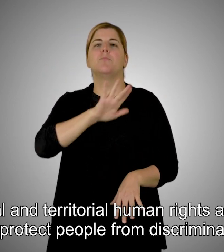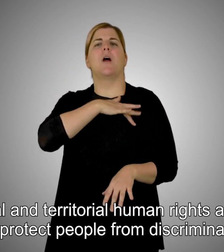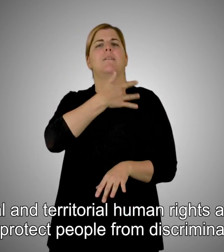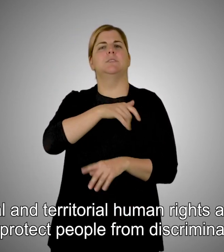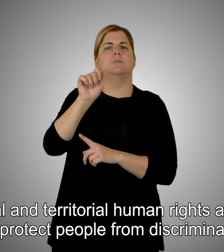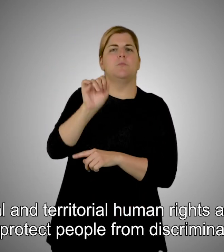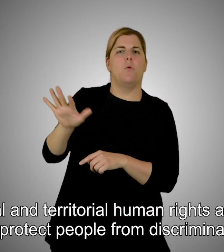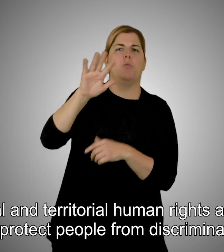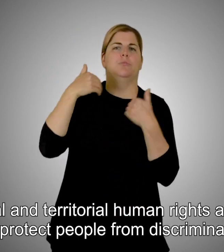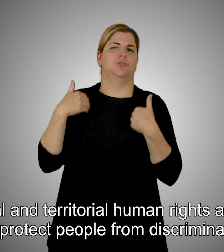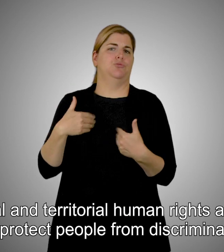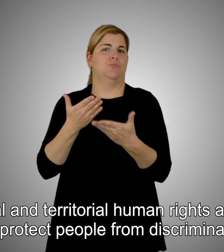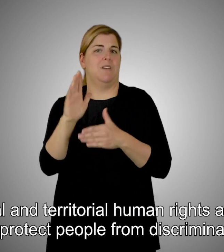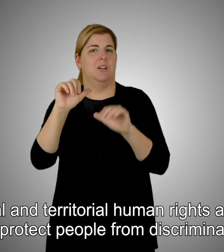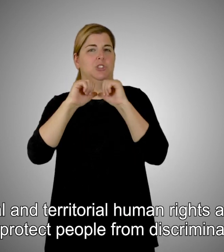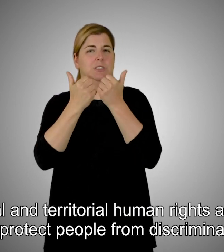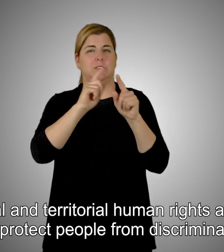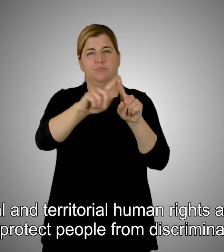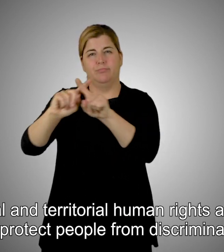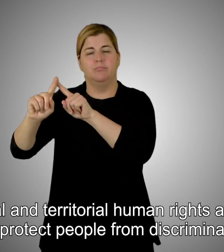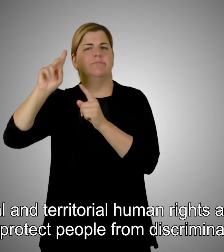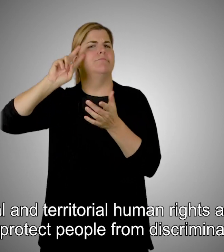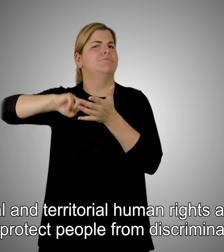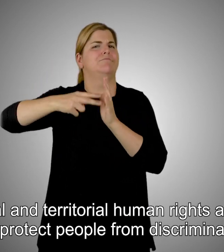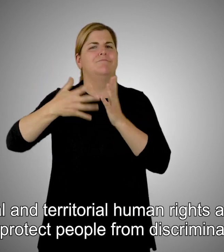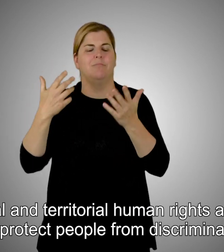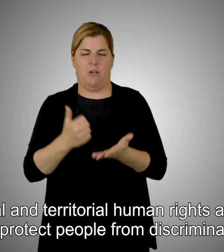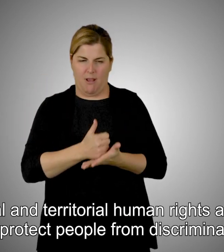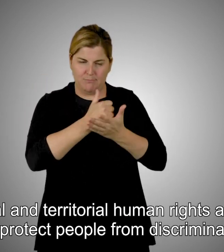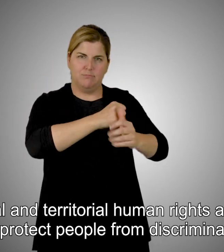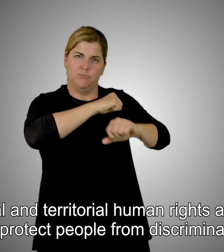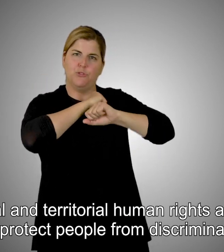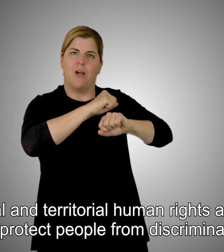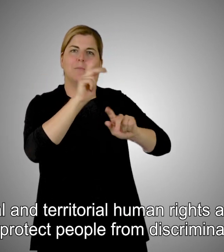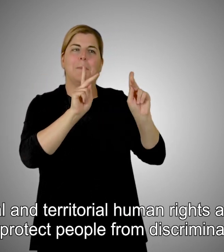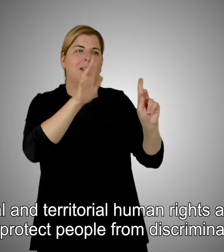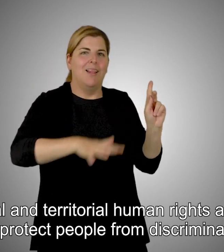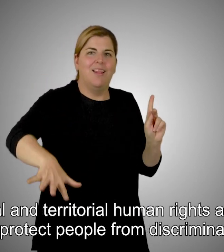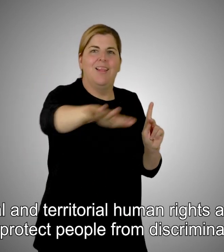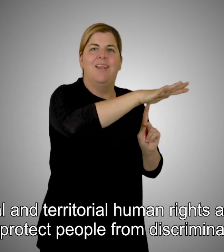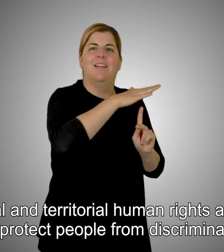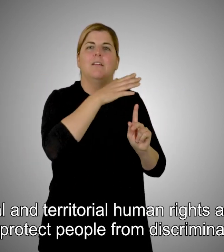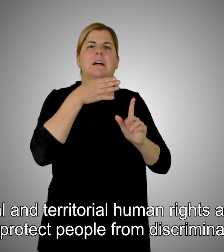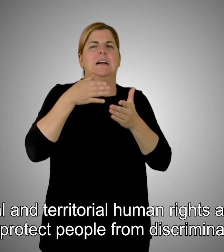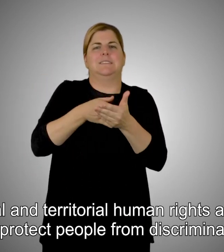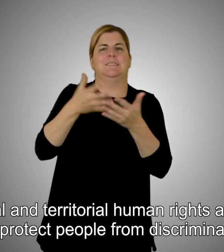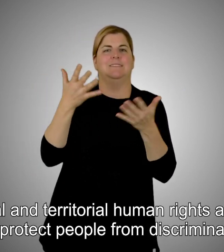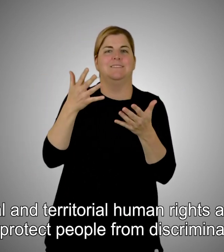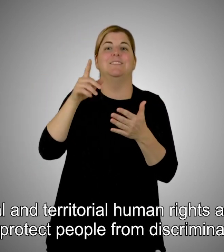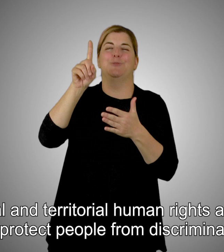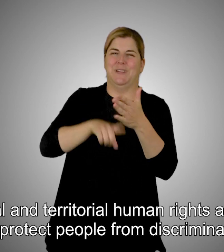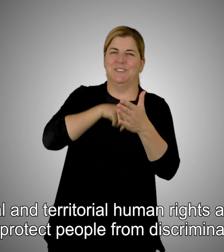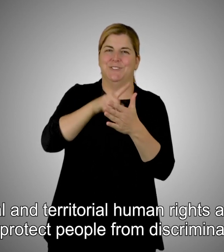Provincial and territorial human rights agencies help protect people from discrimination